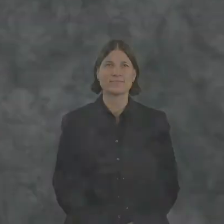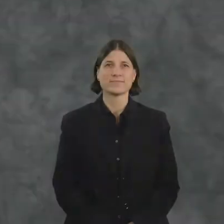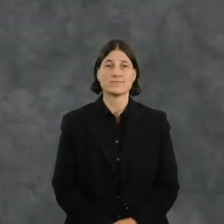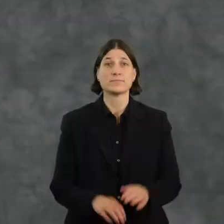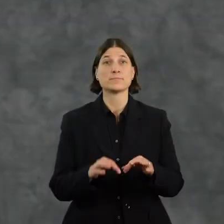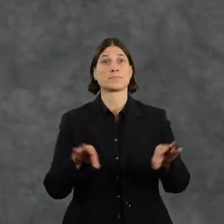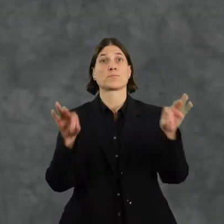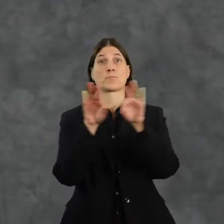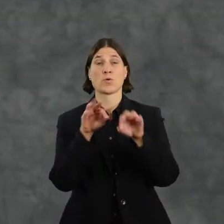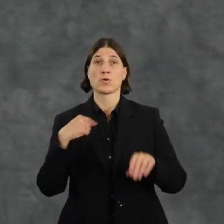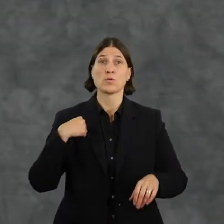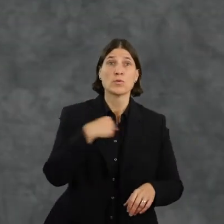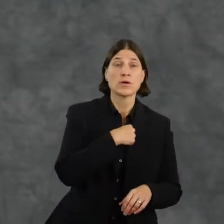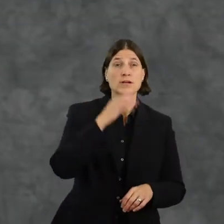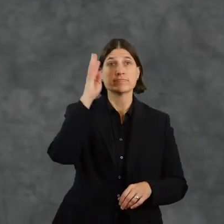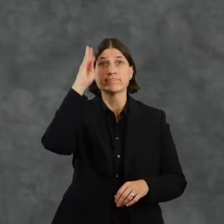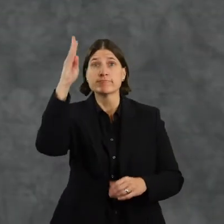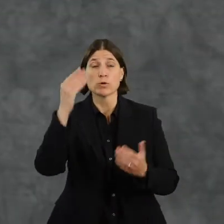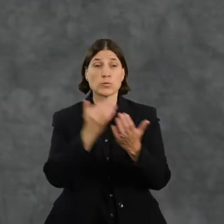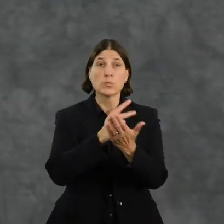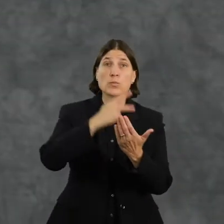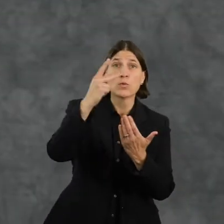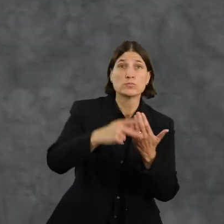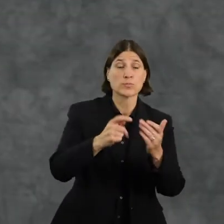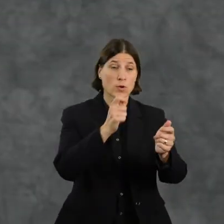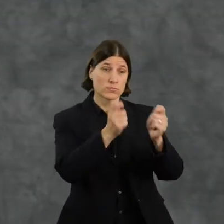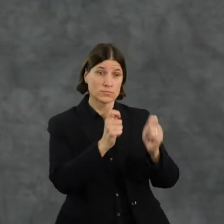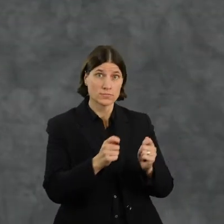Our role is to engage with people actively and attentively.